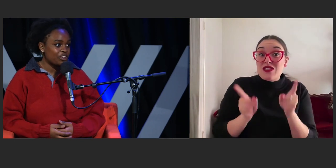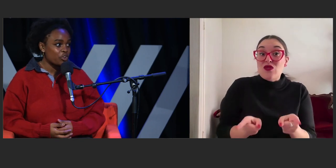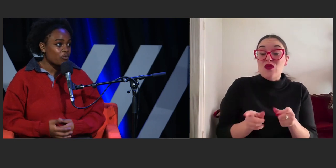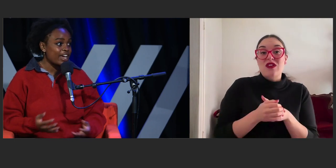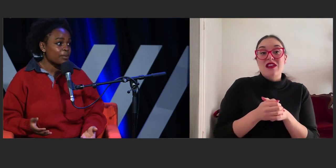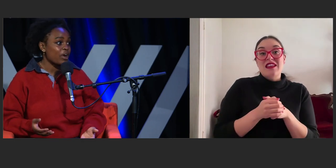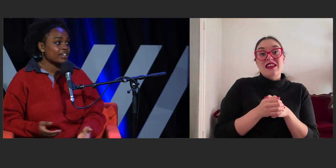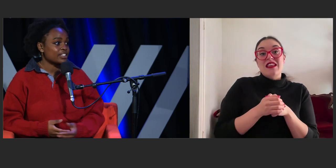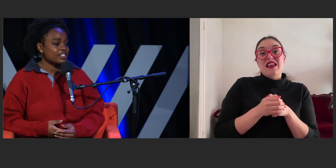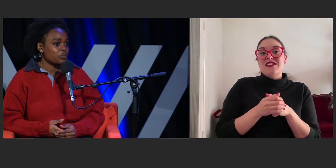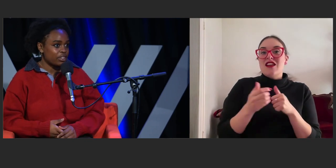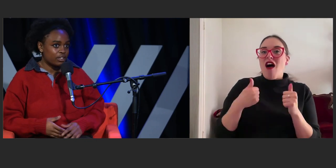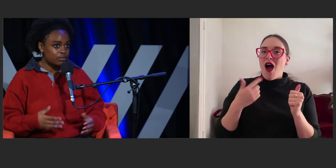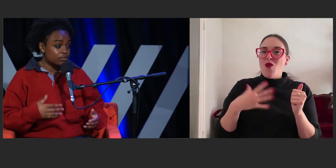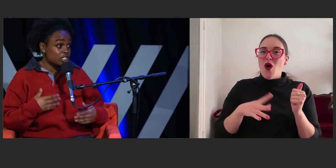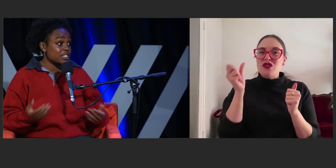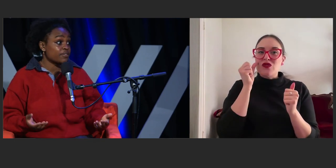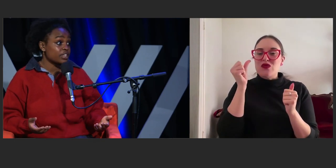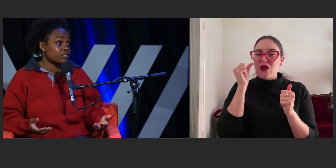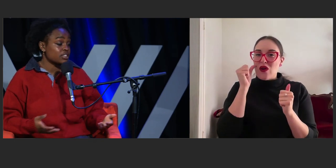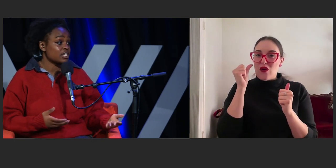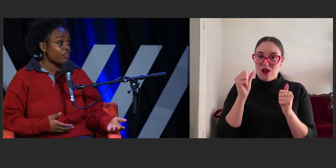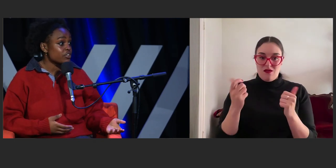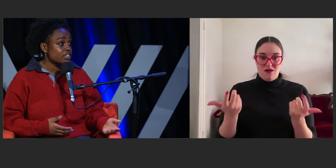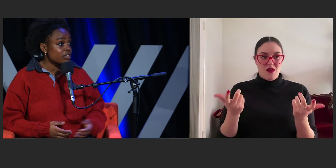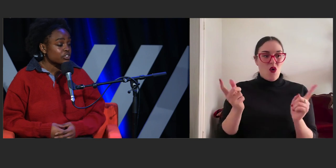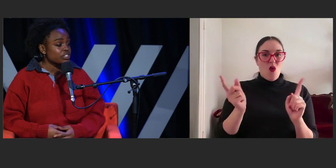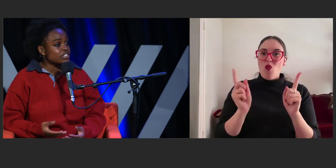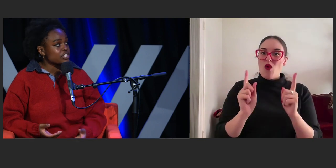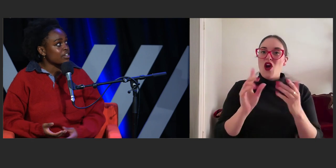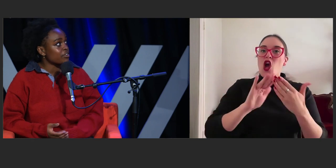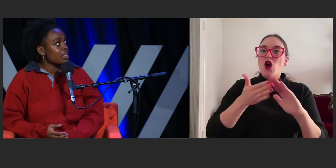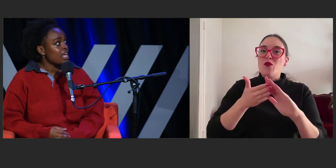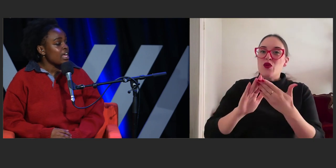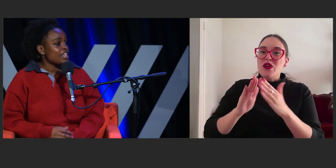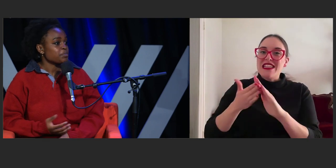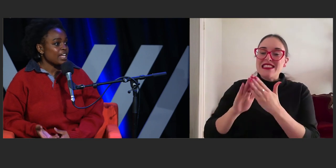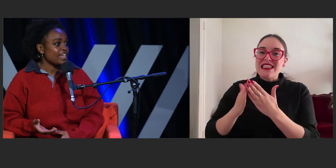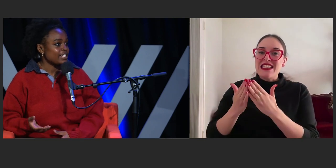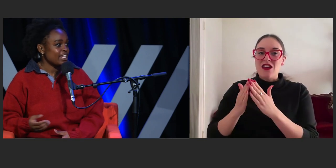in your writing practice, whether specific to diversity or just in general has played